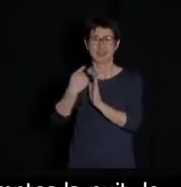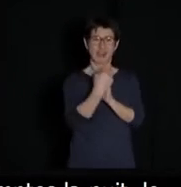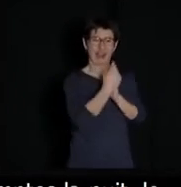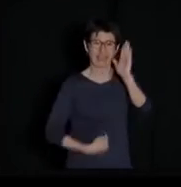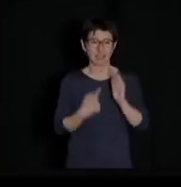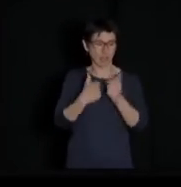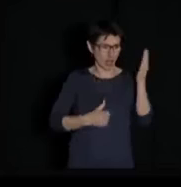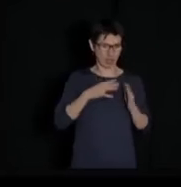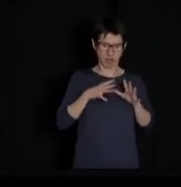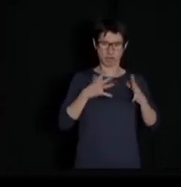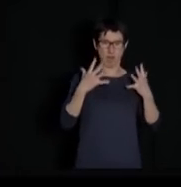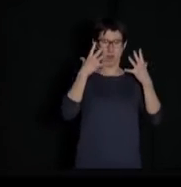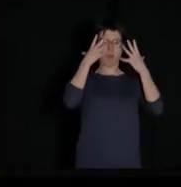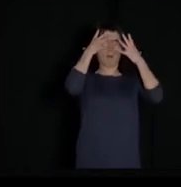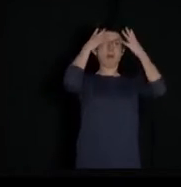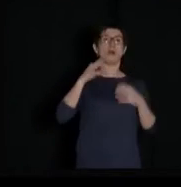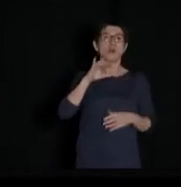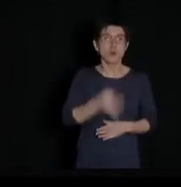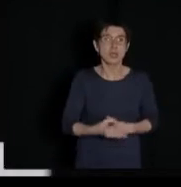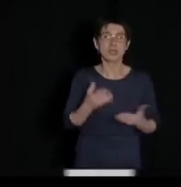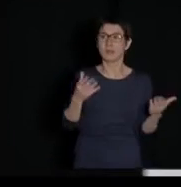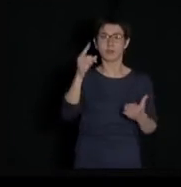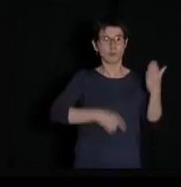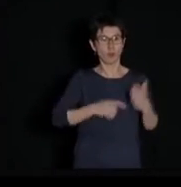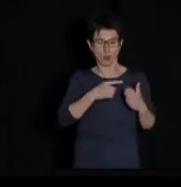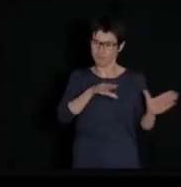Yes it is an invasion. We must set it in order and restore our freedom,